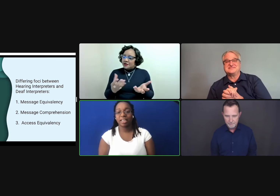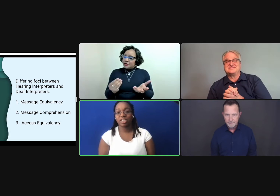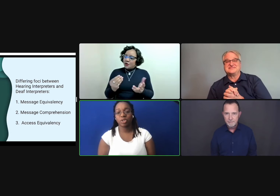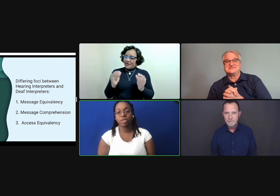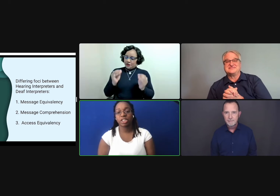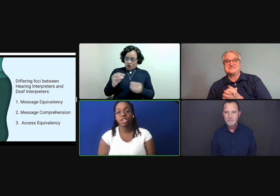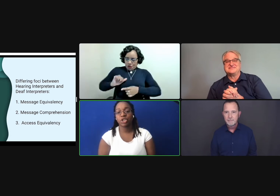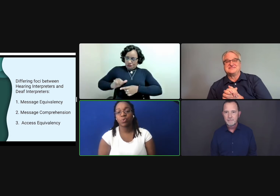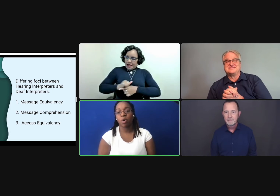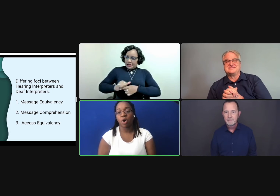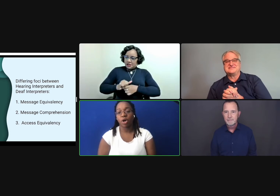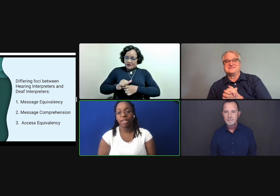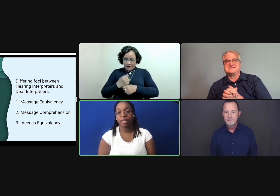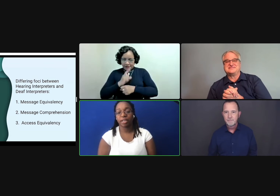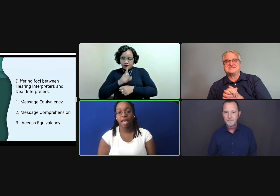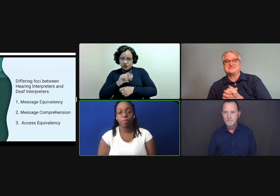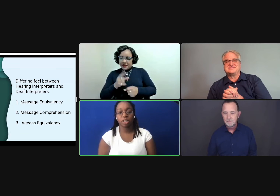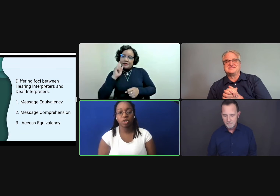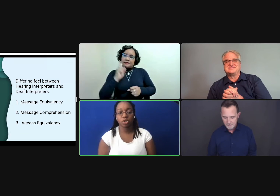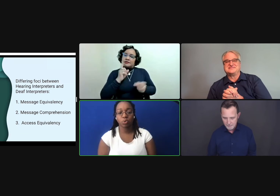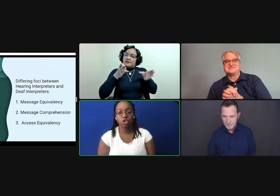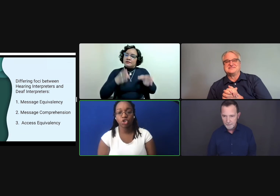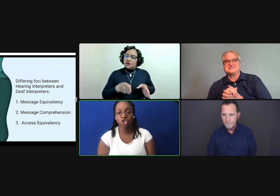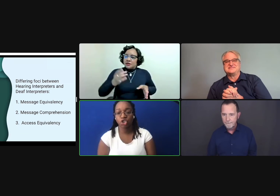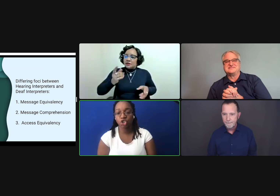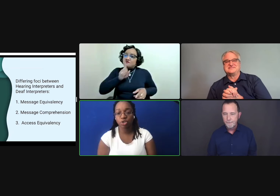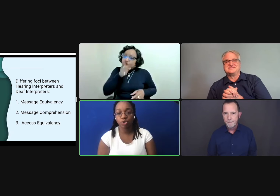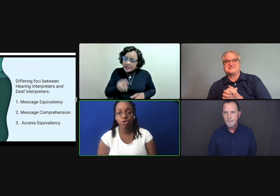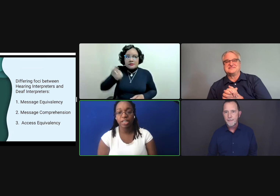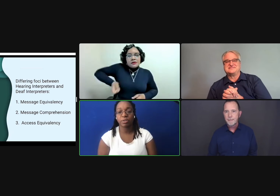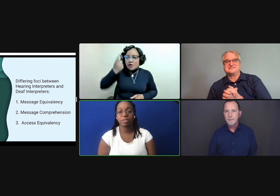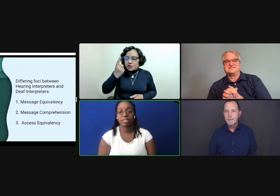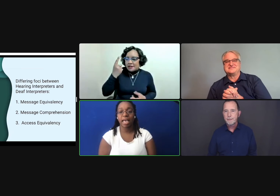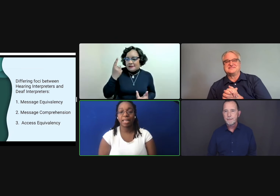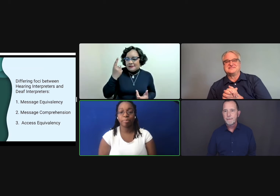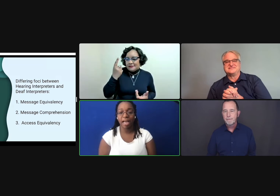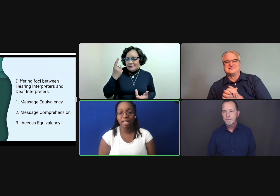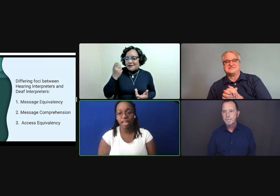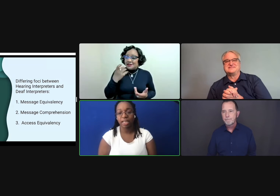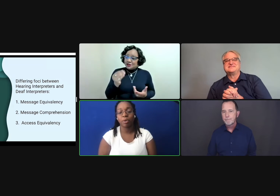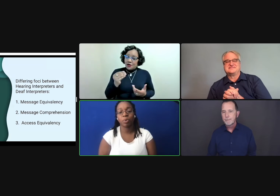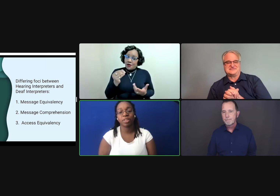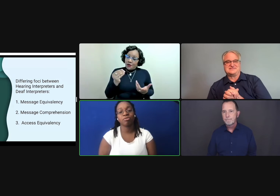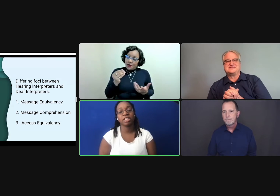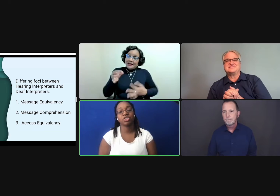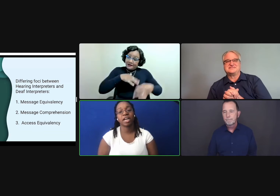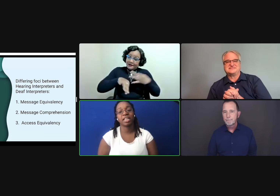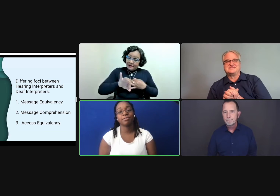it's just, we just continue on and continue to do drills and backchanneling without really trying